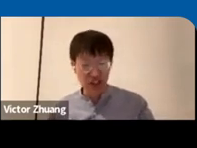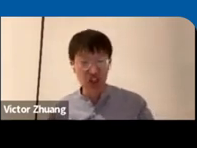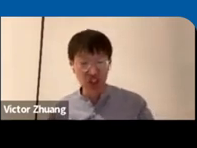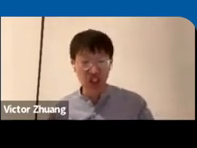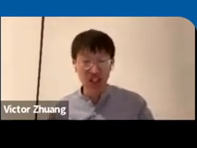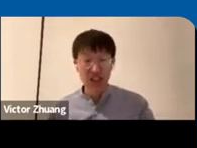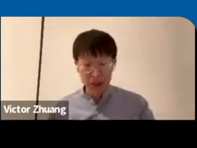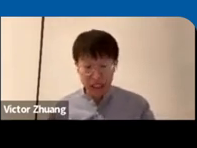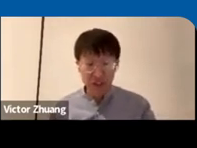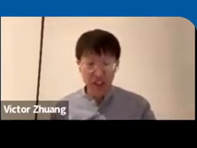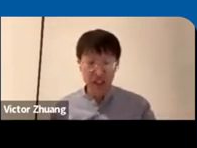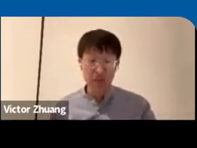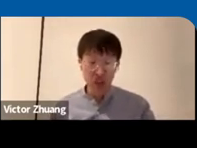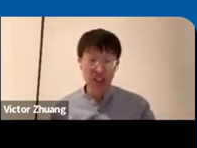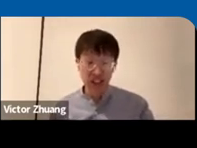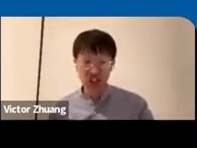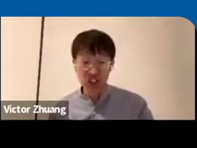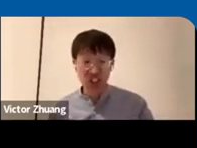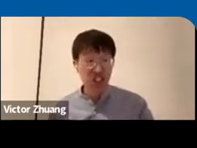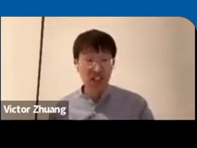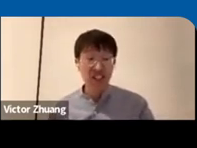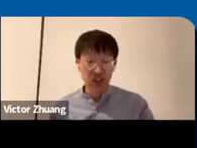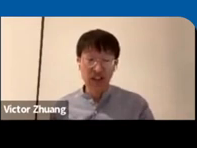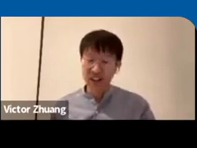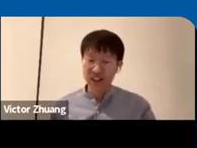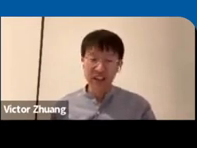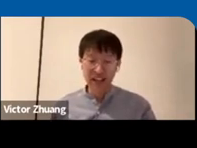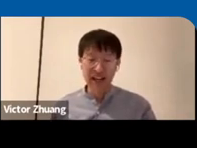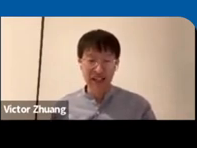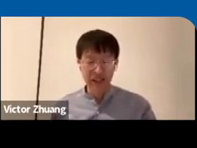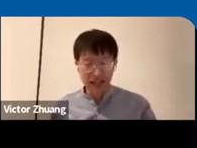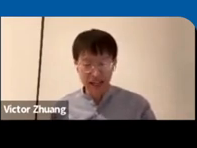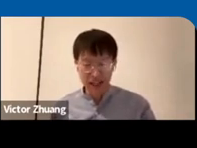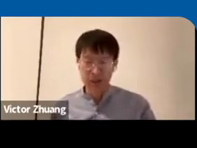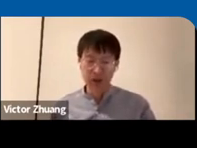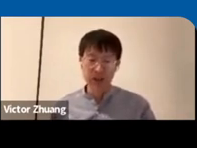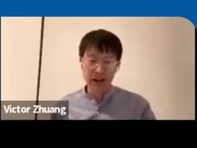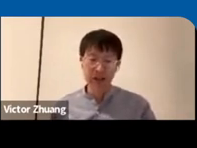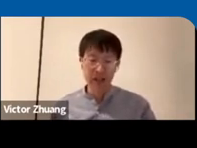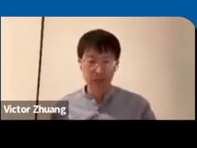technology specifically emerging technology that J Gan and I are exploring together in a